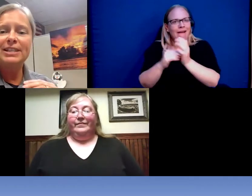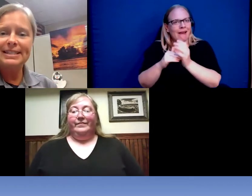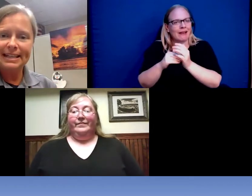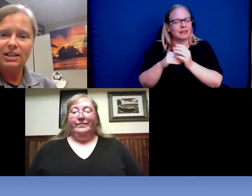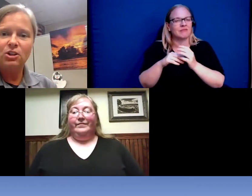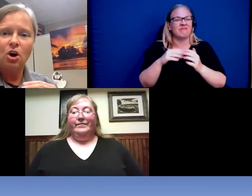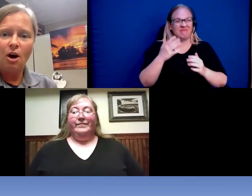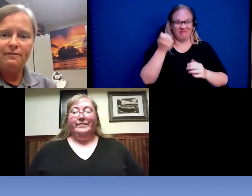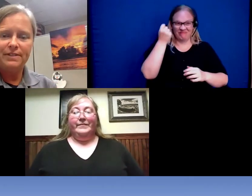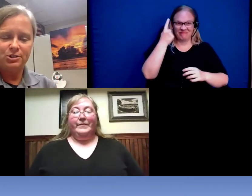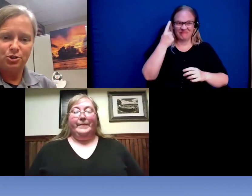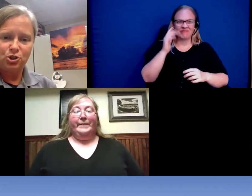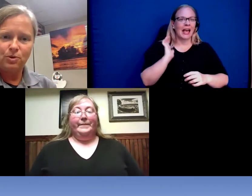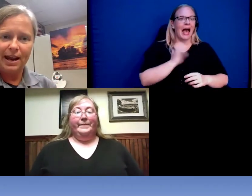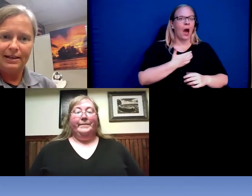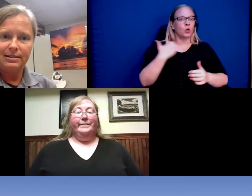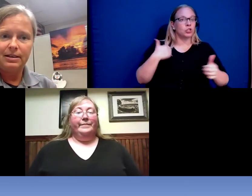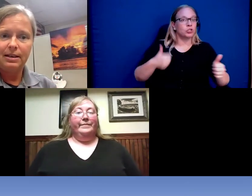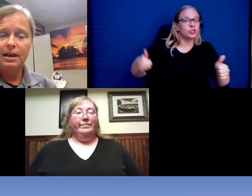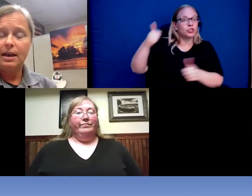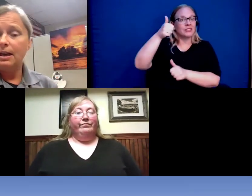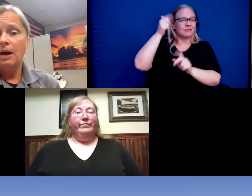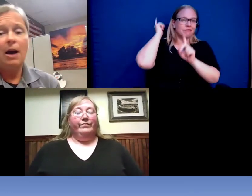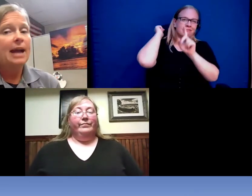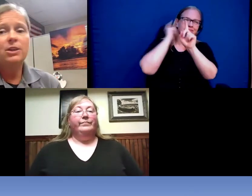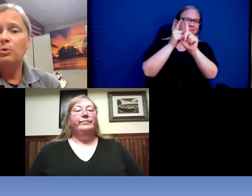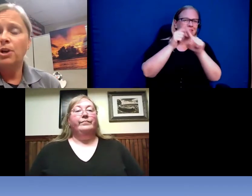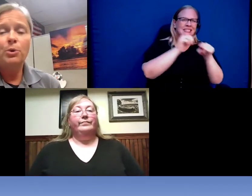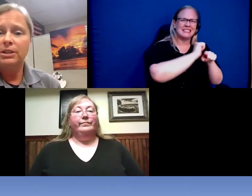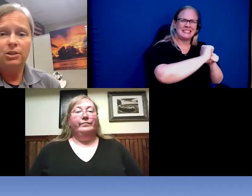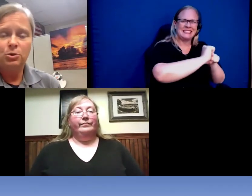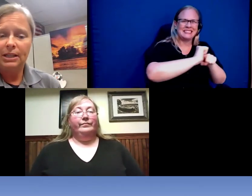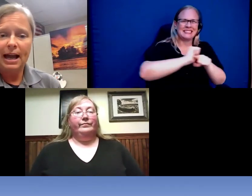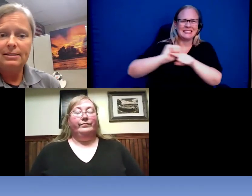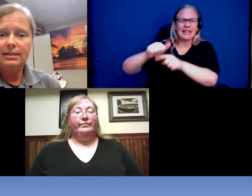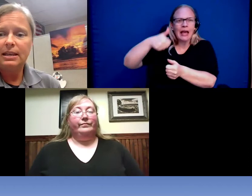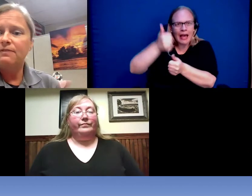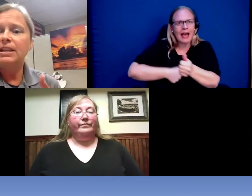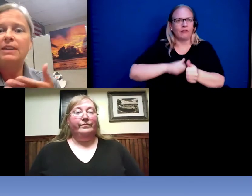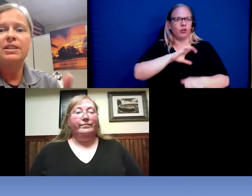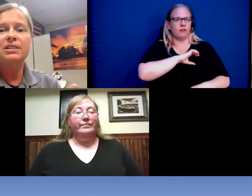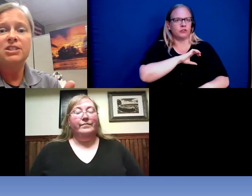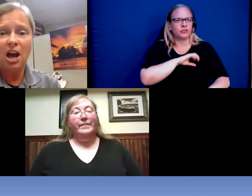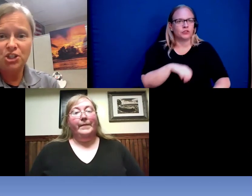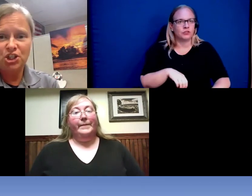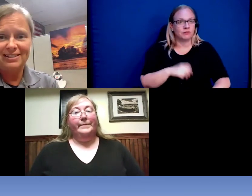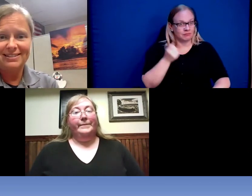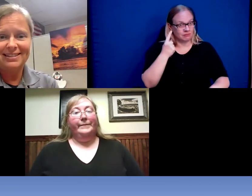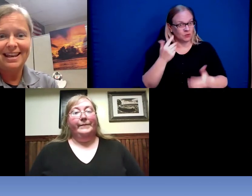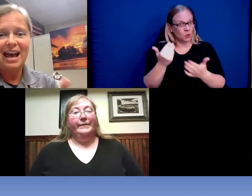single officer trained . Now I don't know in the new class if it even touches